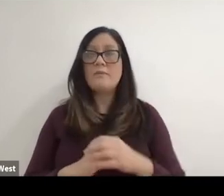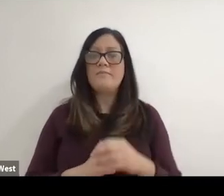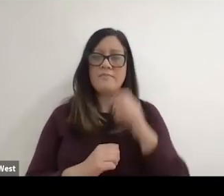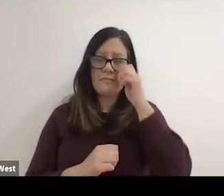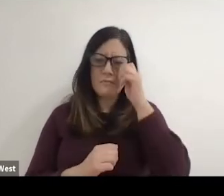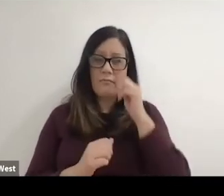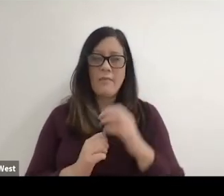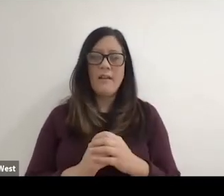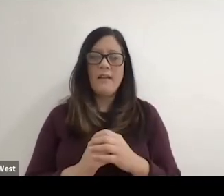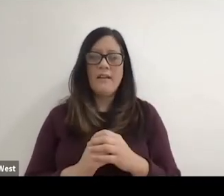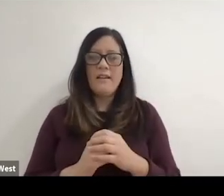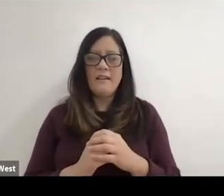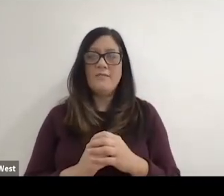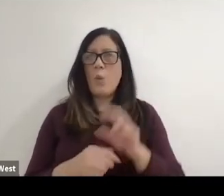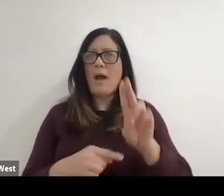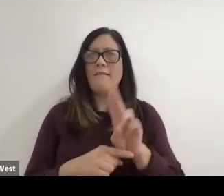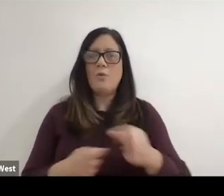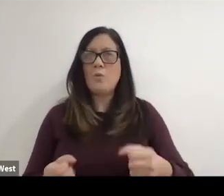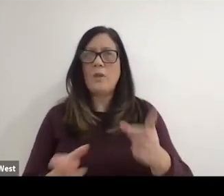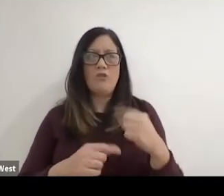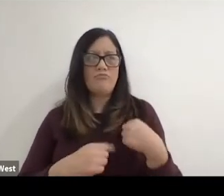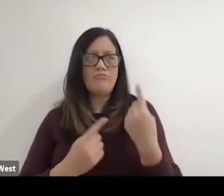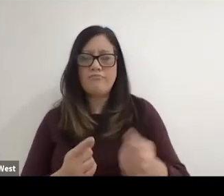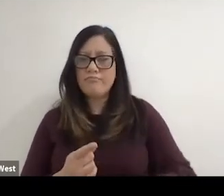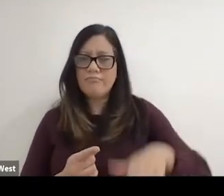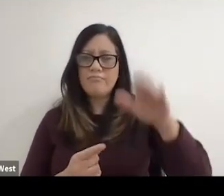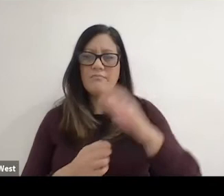all that I had ever known, but it made it really hard to envision